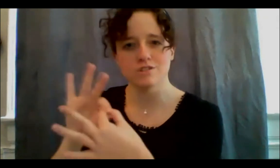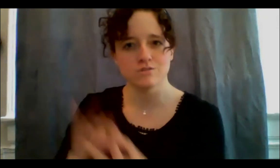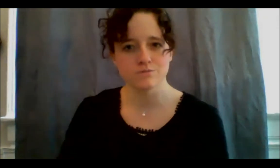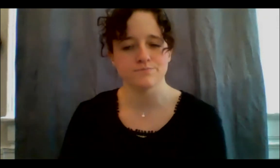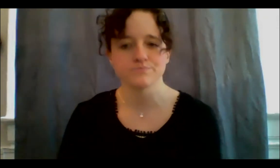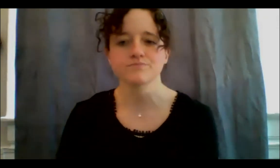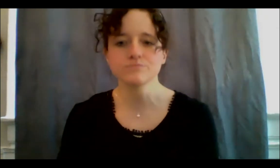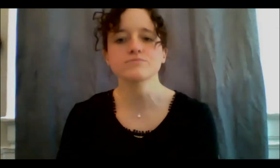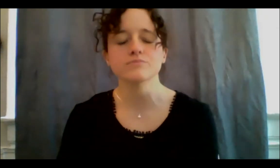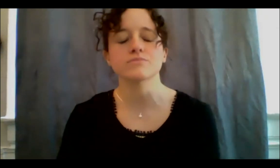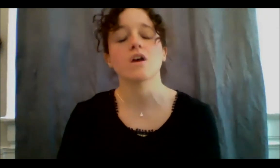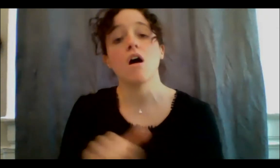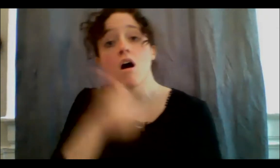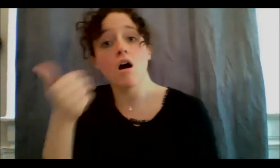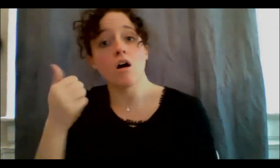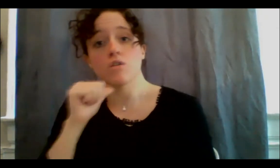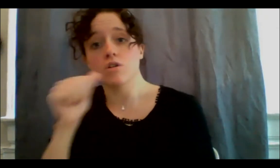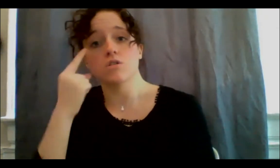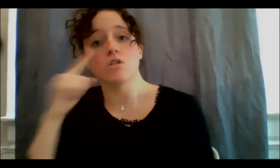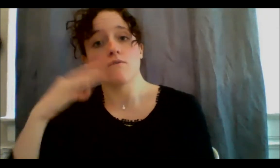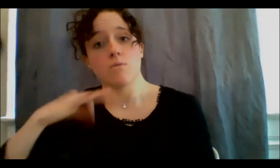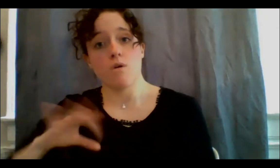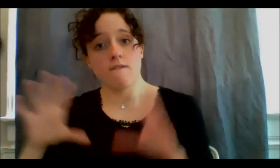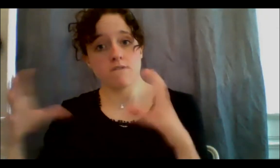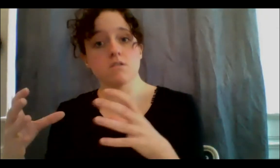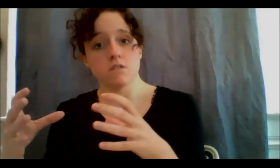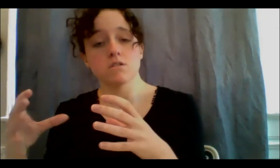is called Ojibiikaan Indigenous Cultural Network, and Ojibiikaan